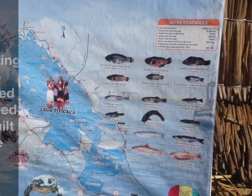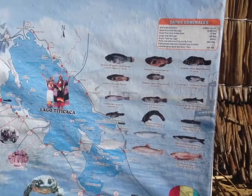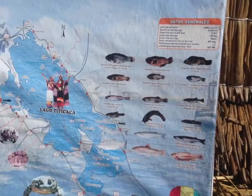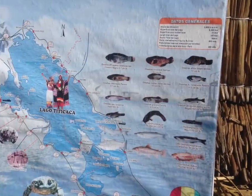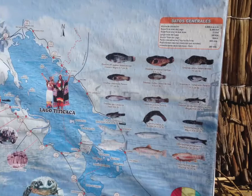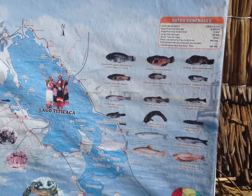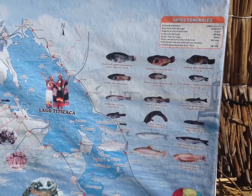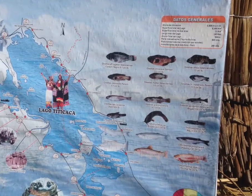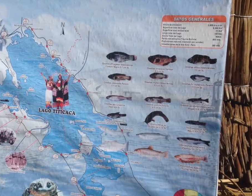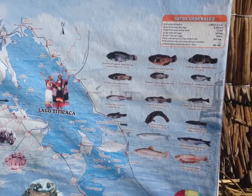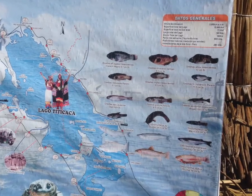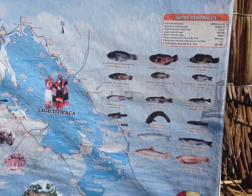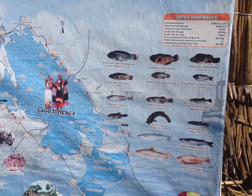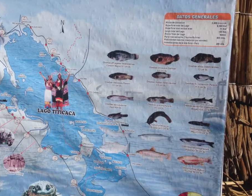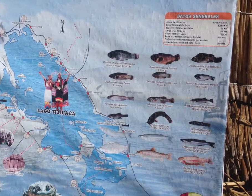((Lake Titicaca has various fish that's how the Incans survive))